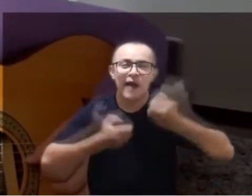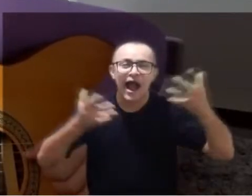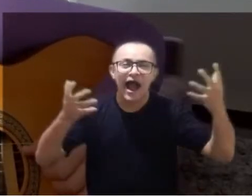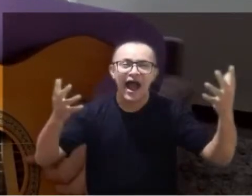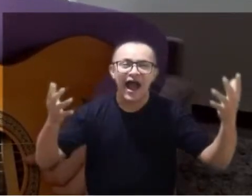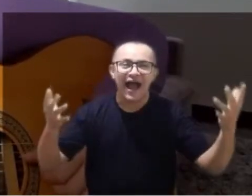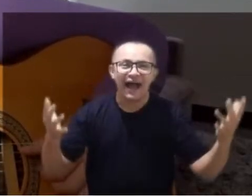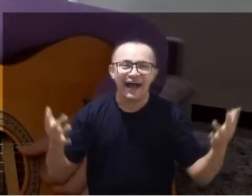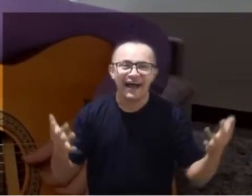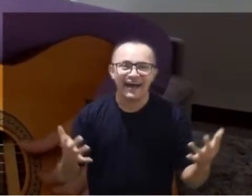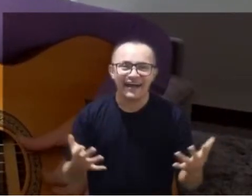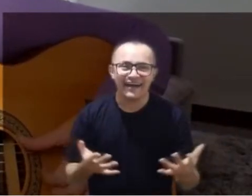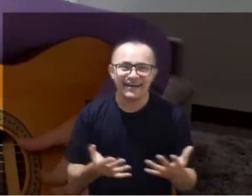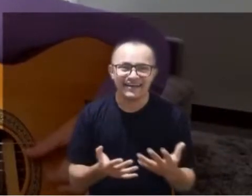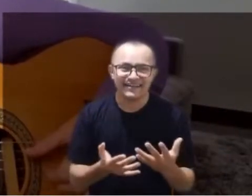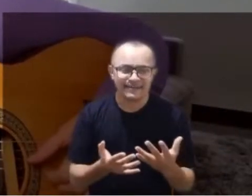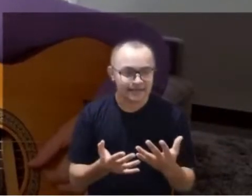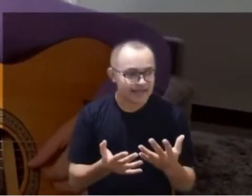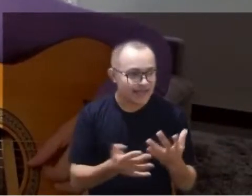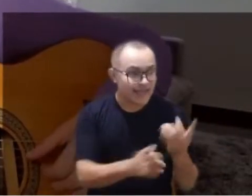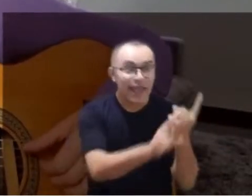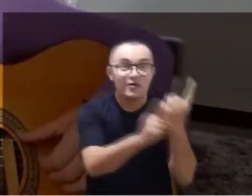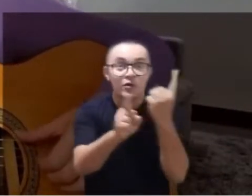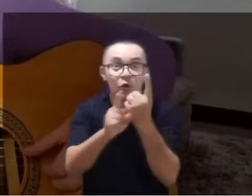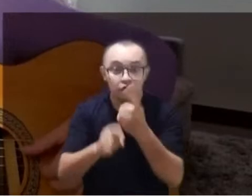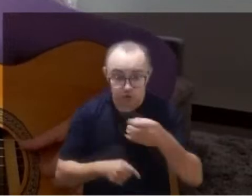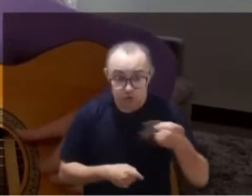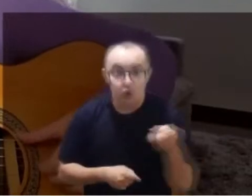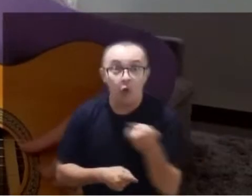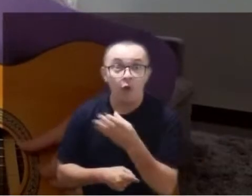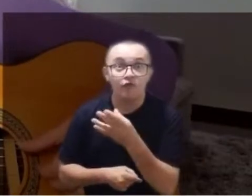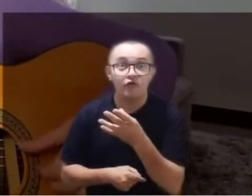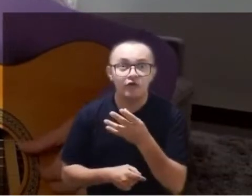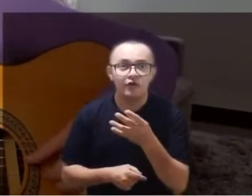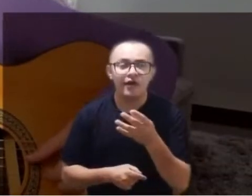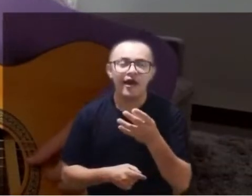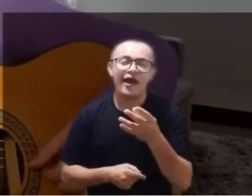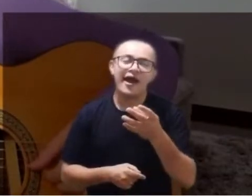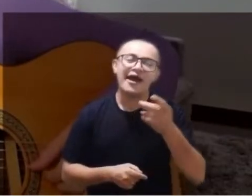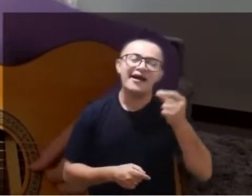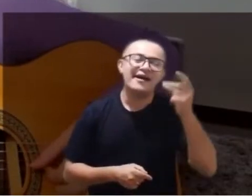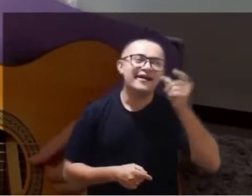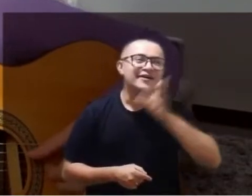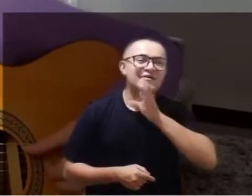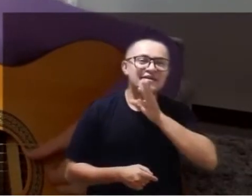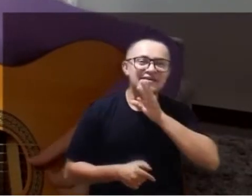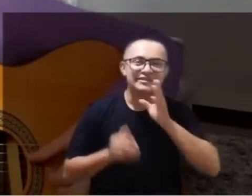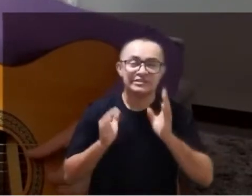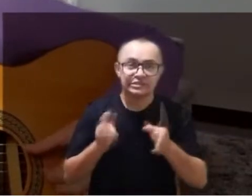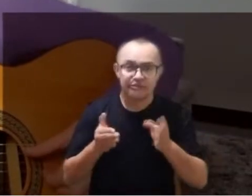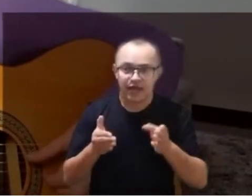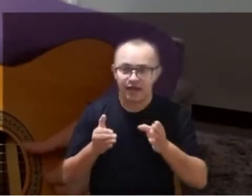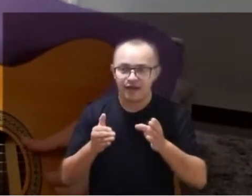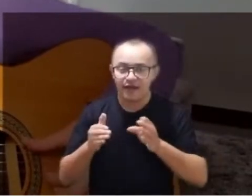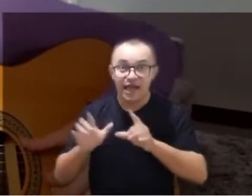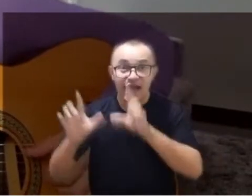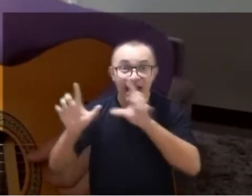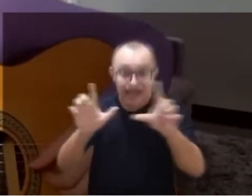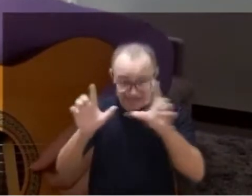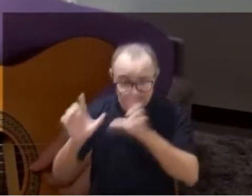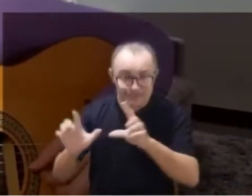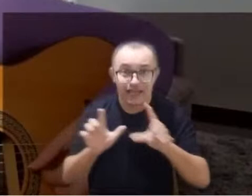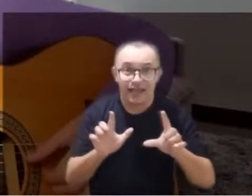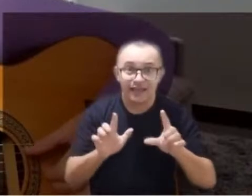It is the new meeting the already known, from screens to warm hugs,